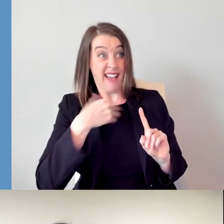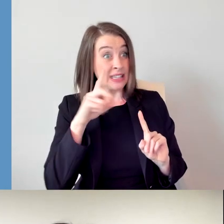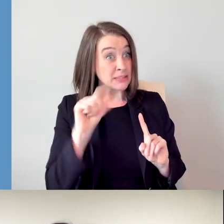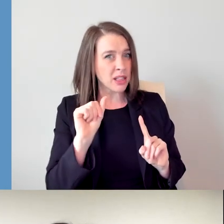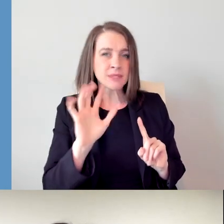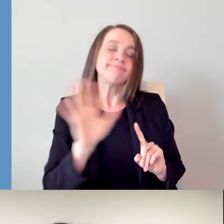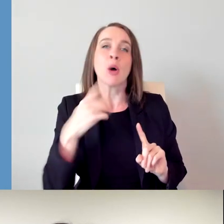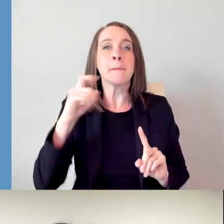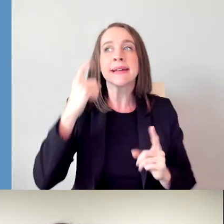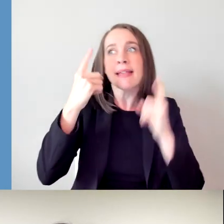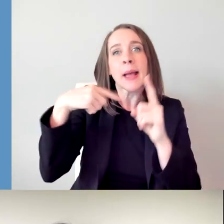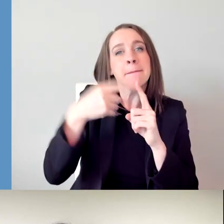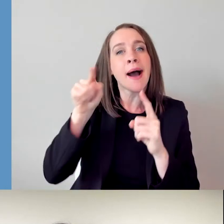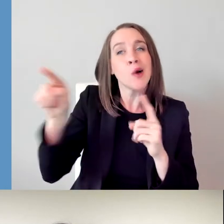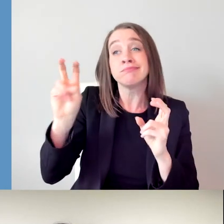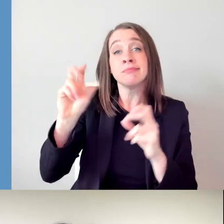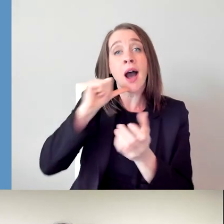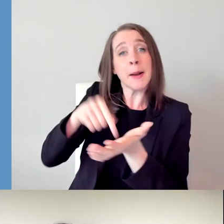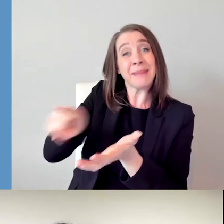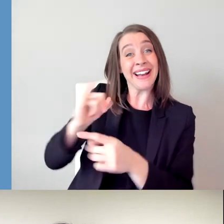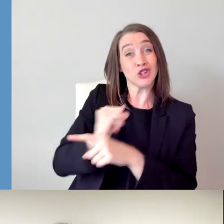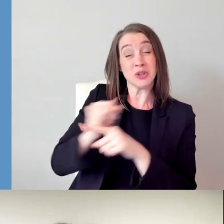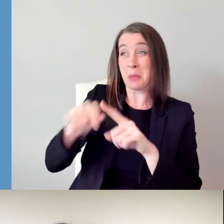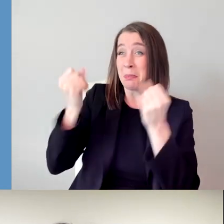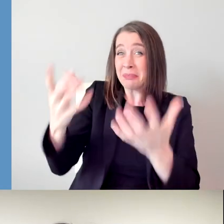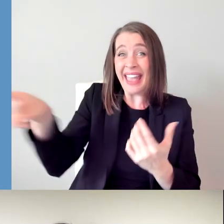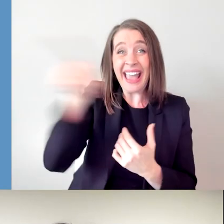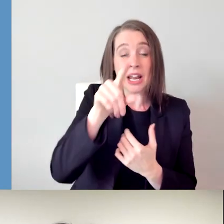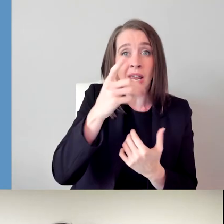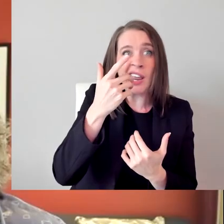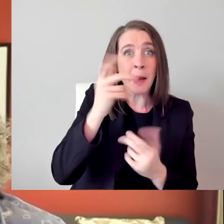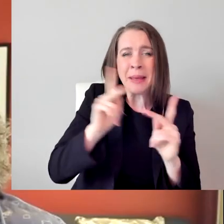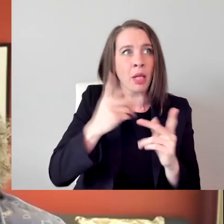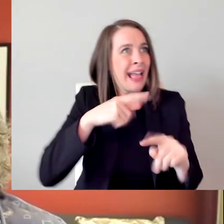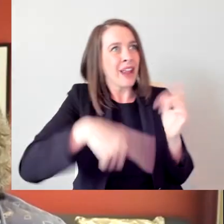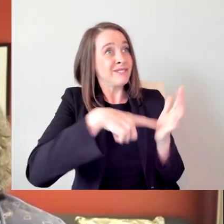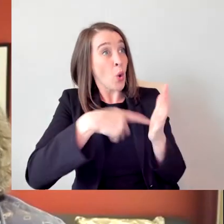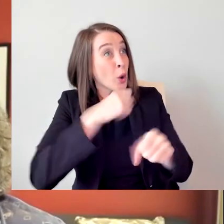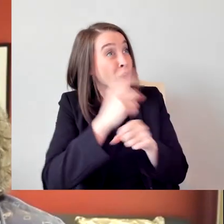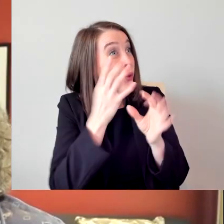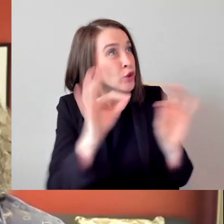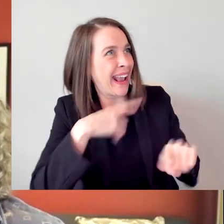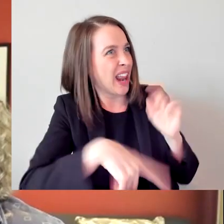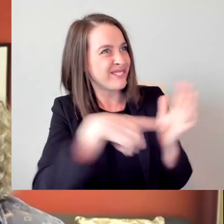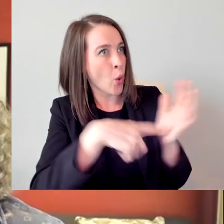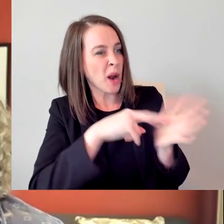There are plenty of people who economically cannot do that. And they are being filtered out. And then when we look at what qualifications